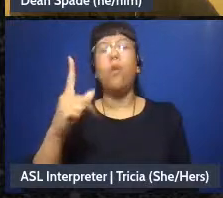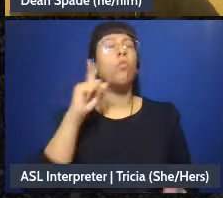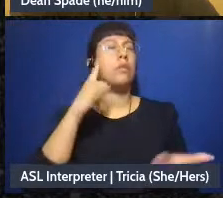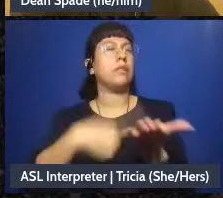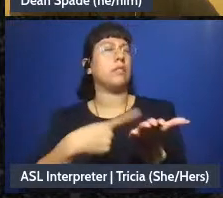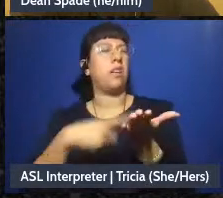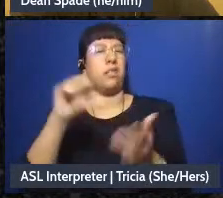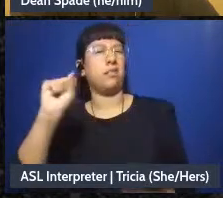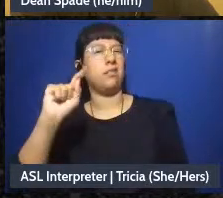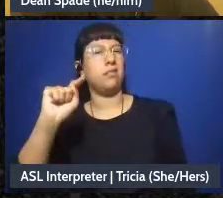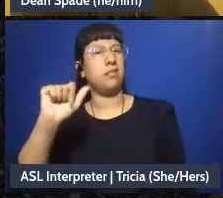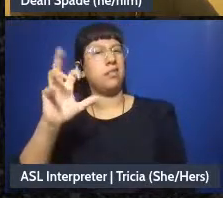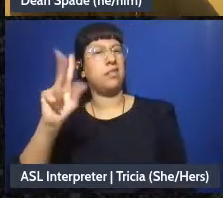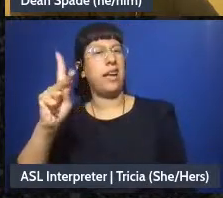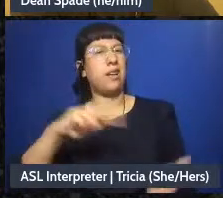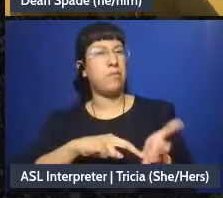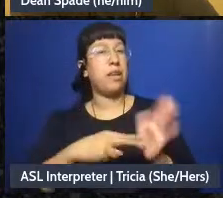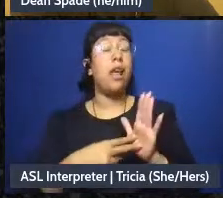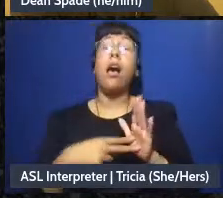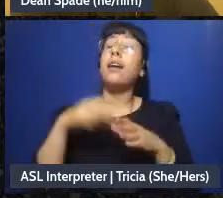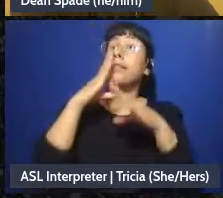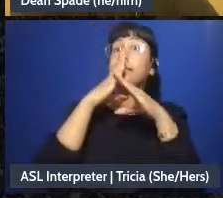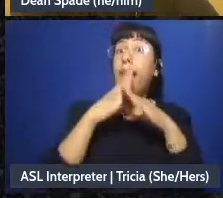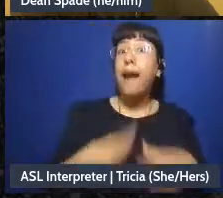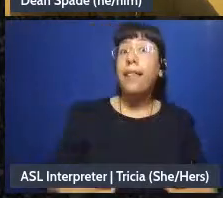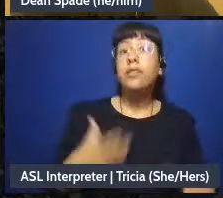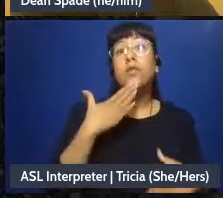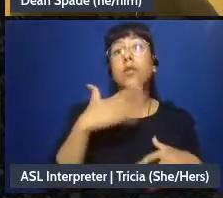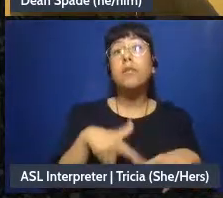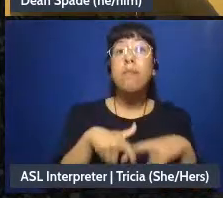silence, it sounds like people like a good pause, inclusion humor friendly